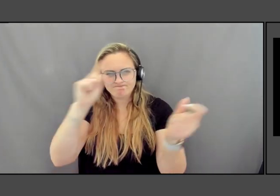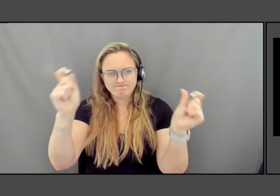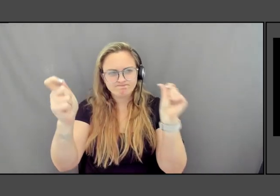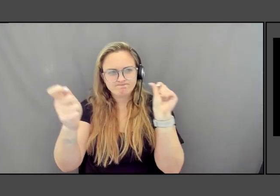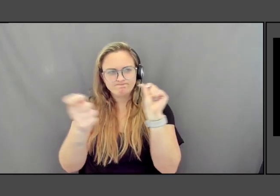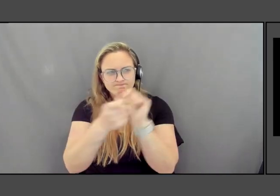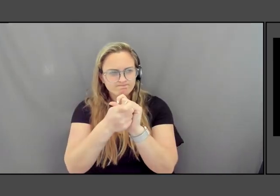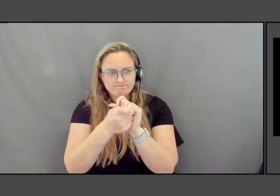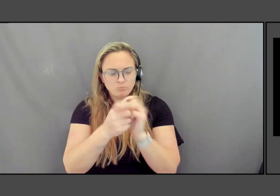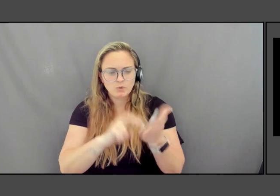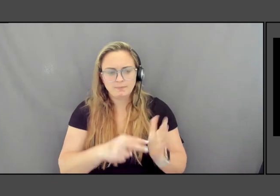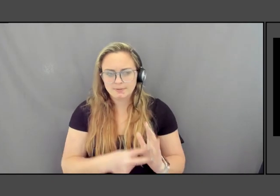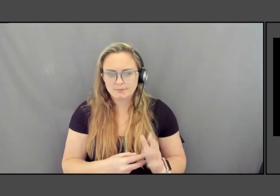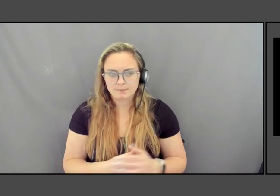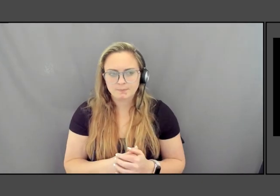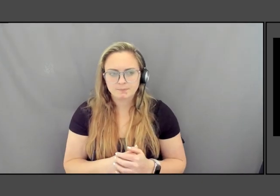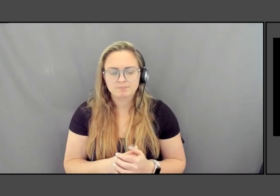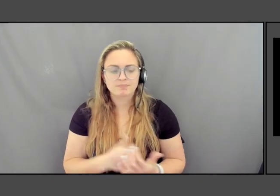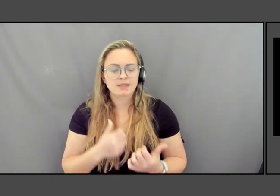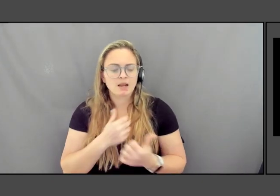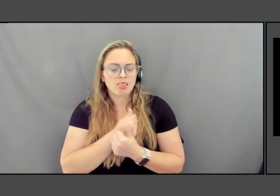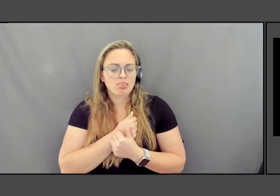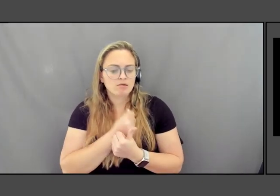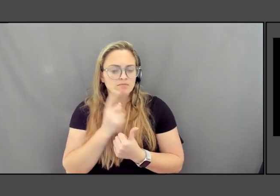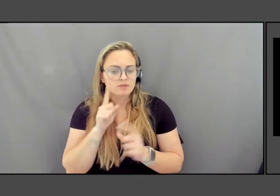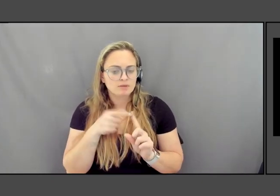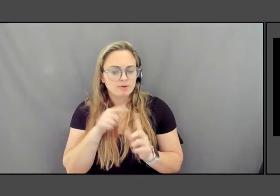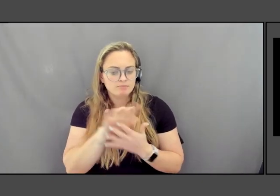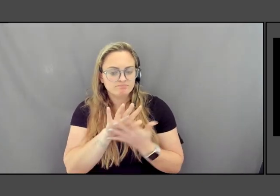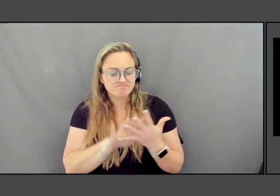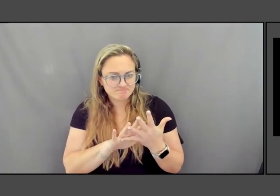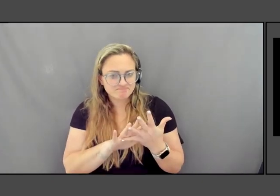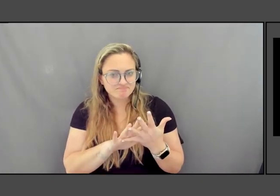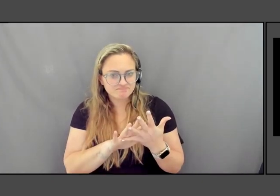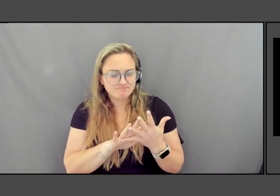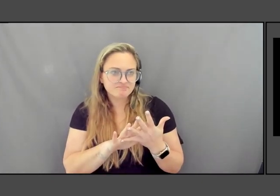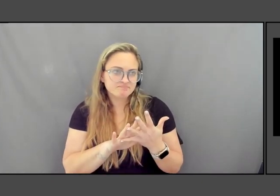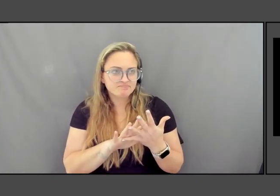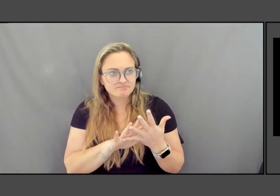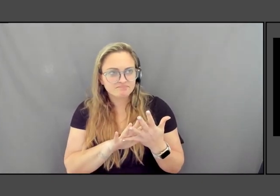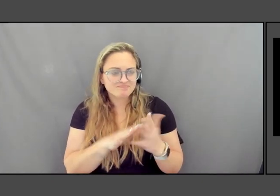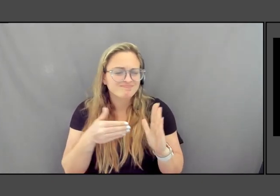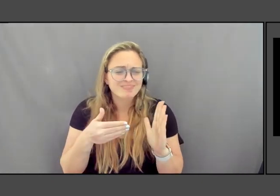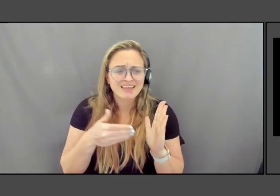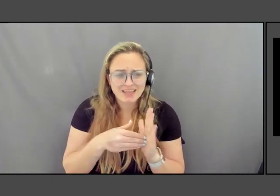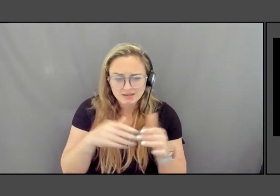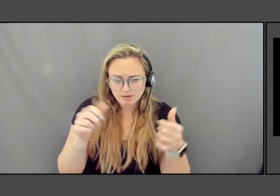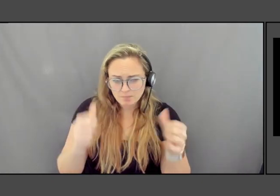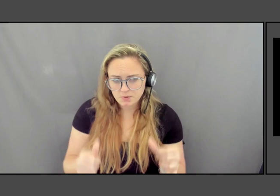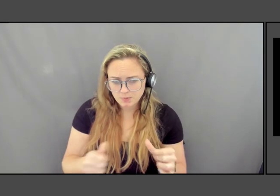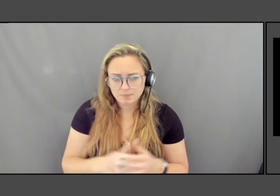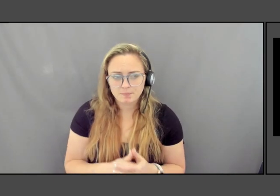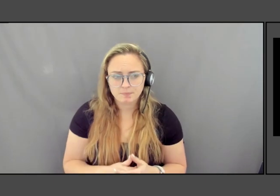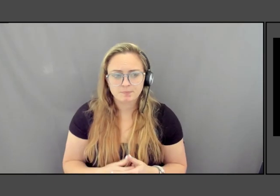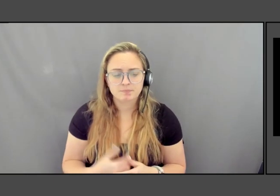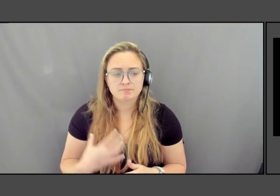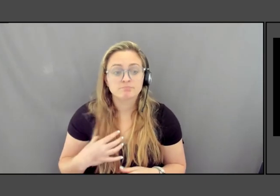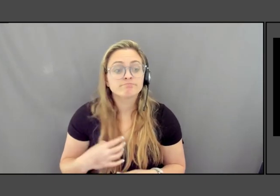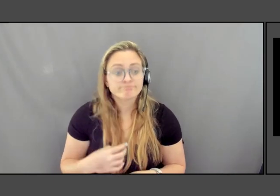And I love the fact that I think of these pieces almost as anti monuments. And memory work.